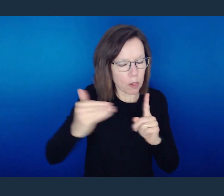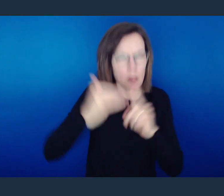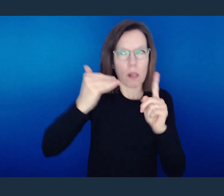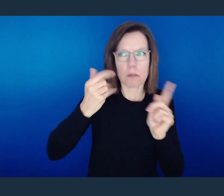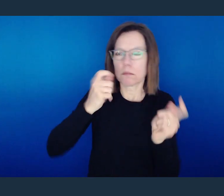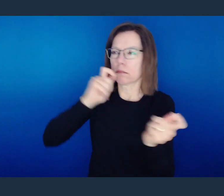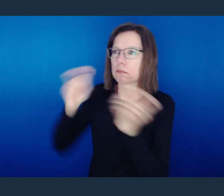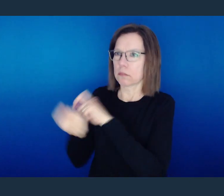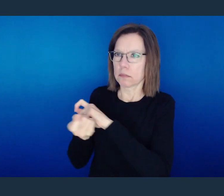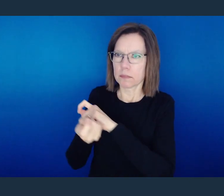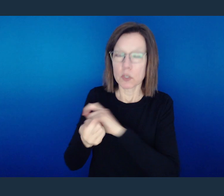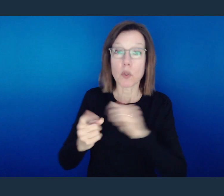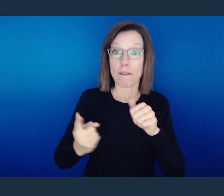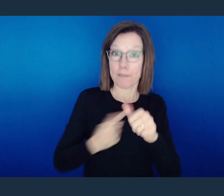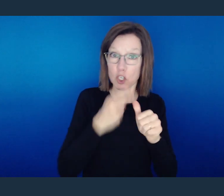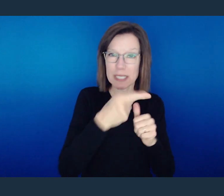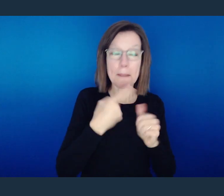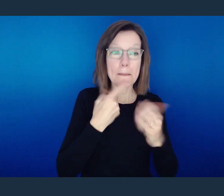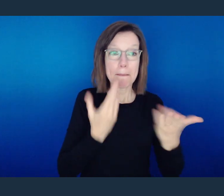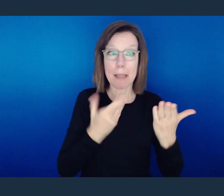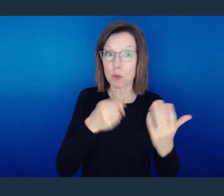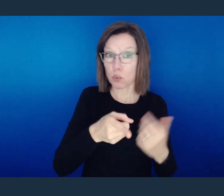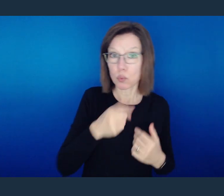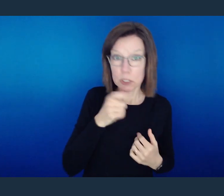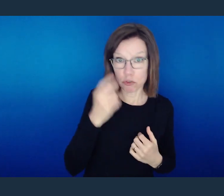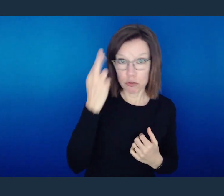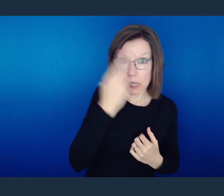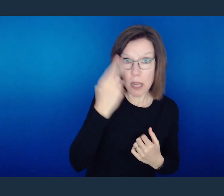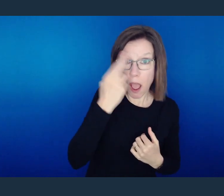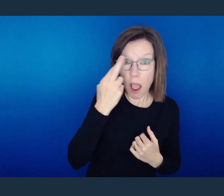He goes in one sense that maybe you just didn't realize what was going on, but on the other